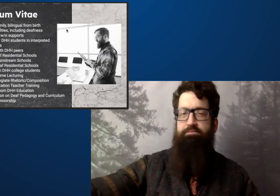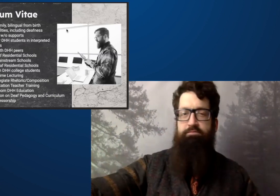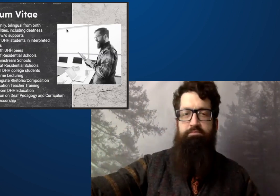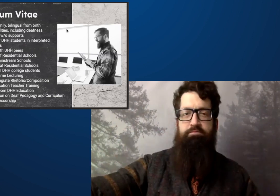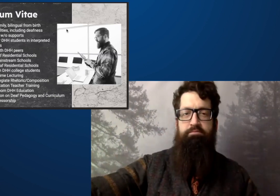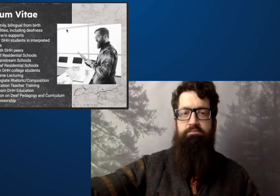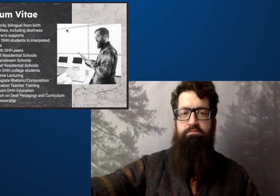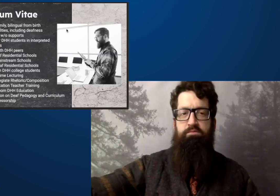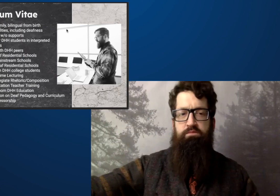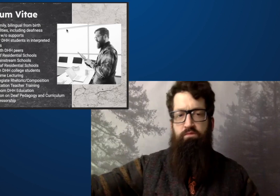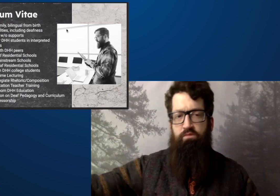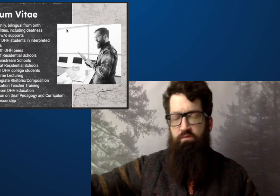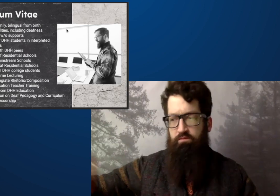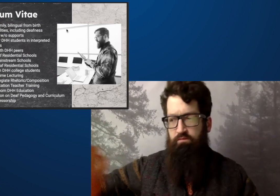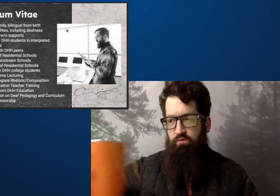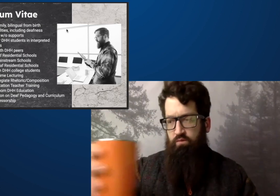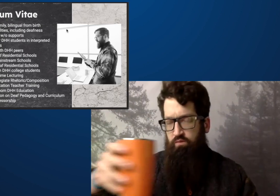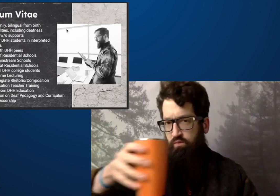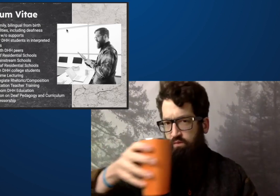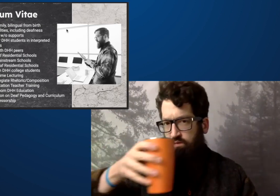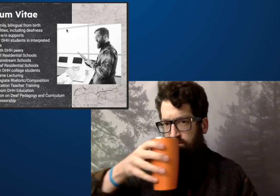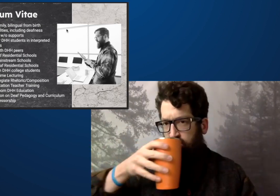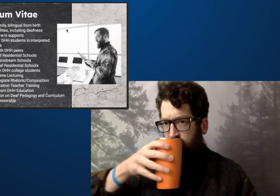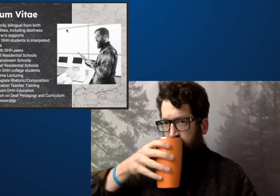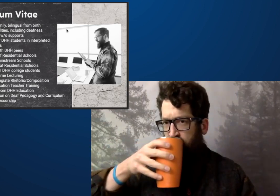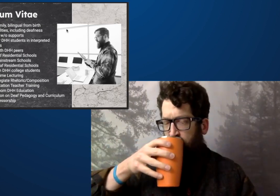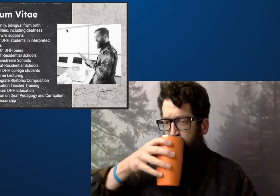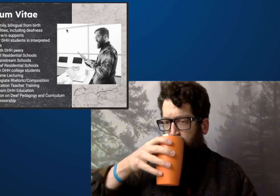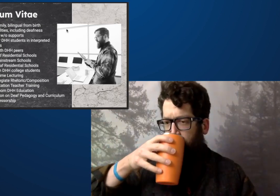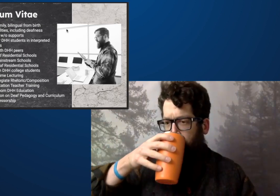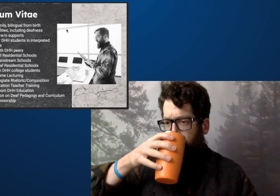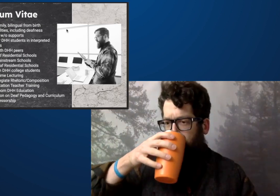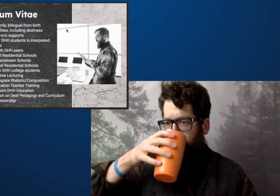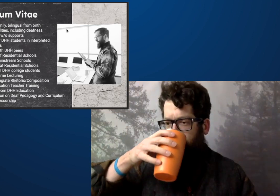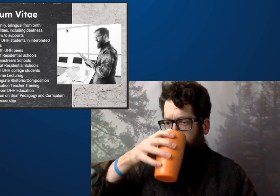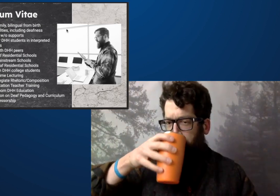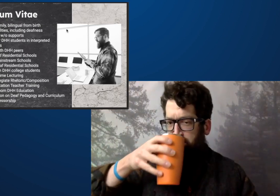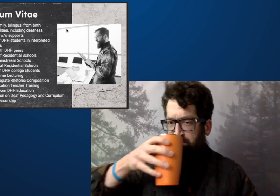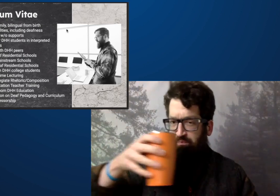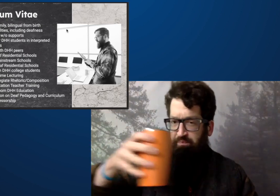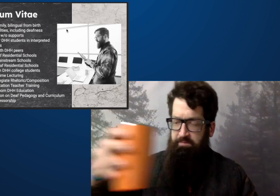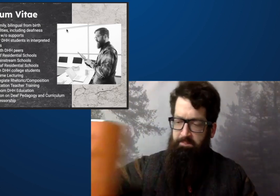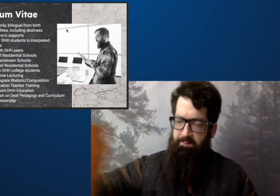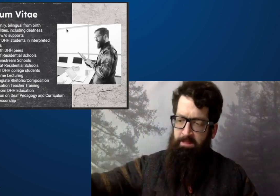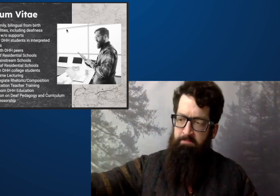So I'll just give you a brief who I am, let you read the slide at the moment.